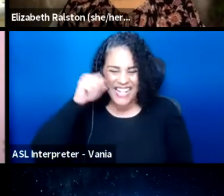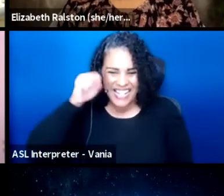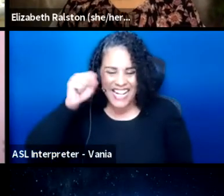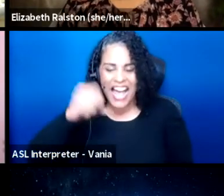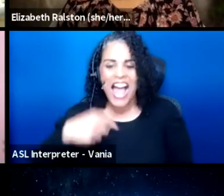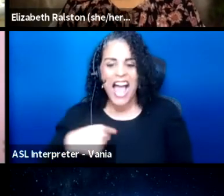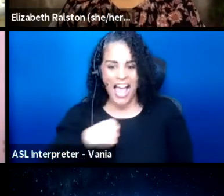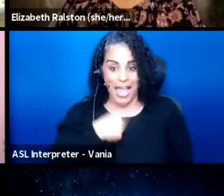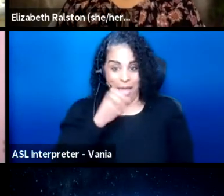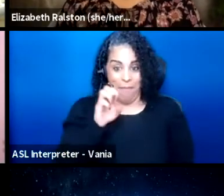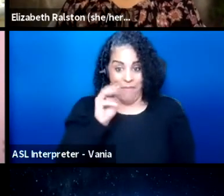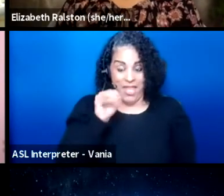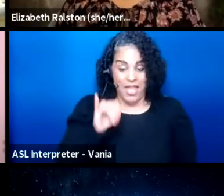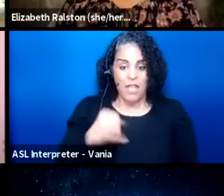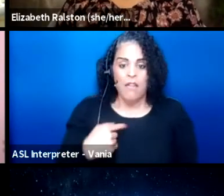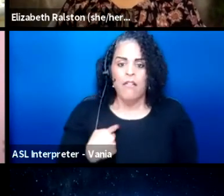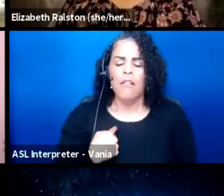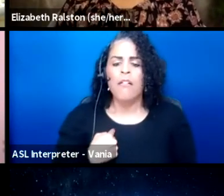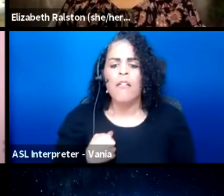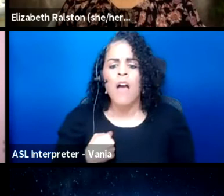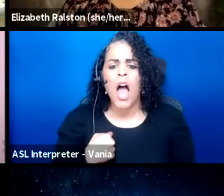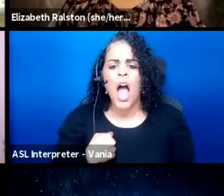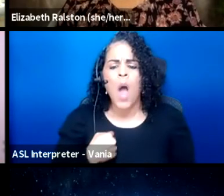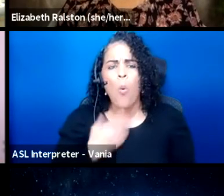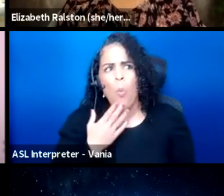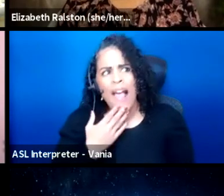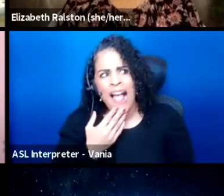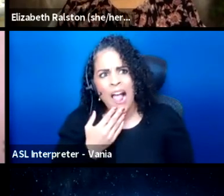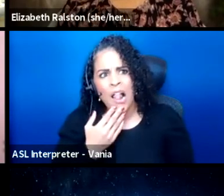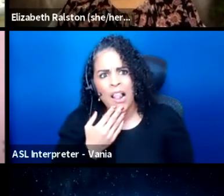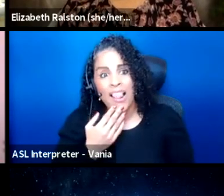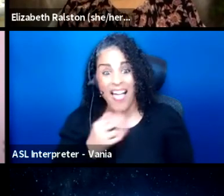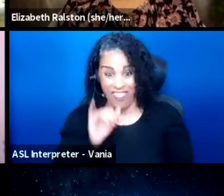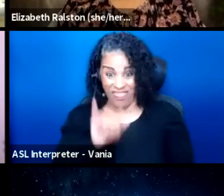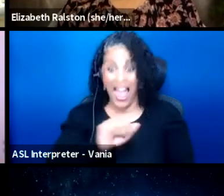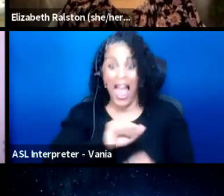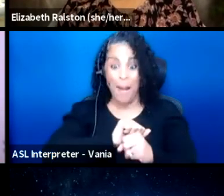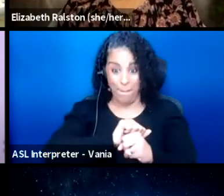I, well, this pandemic and the use of digital performances